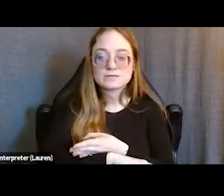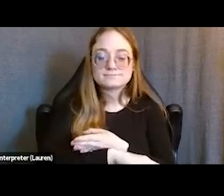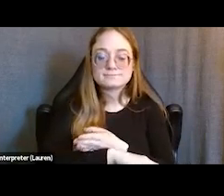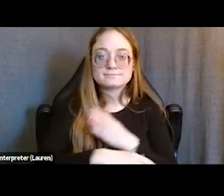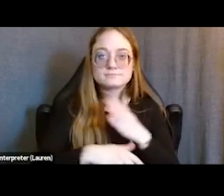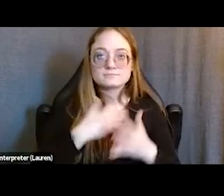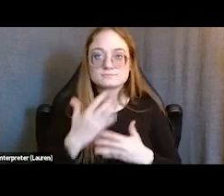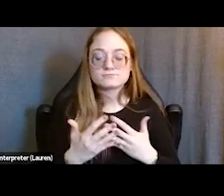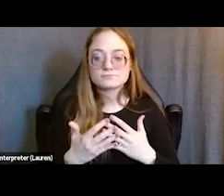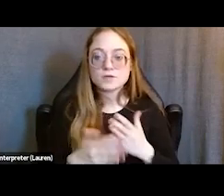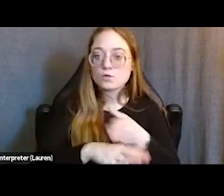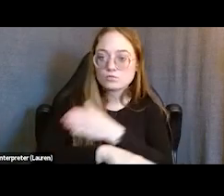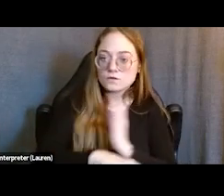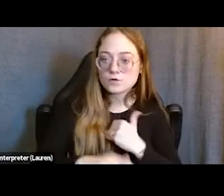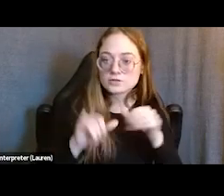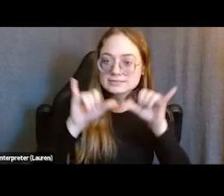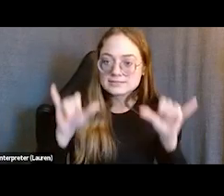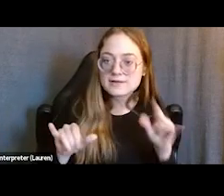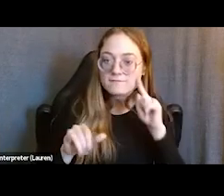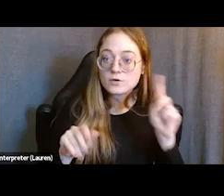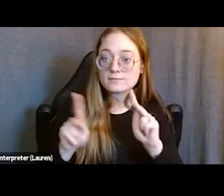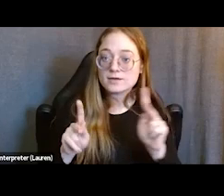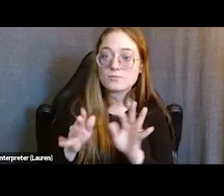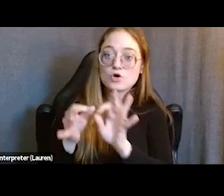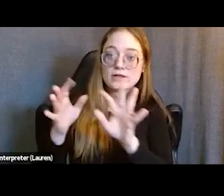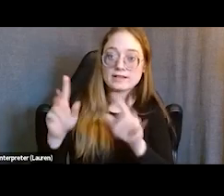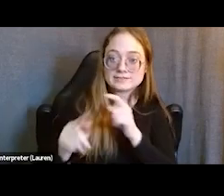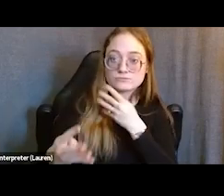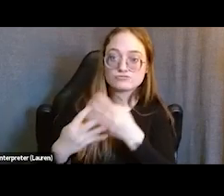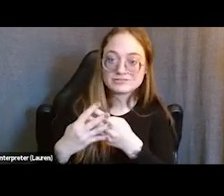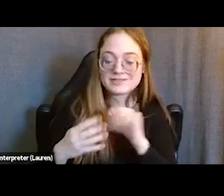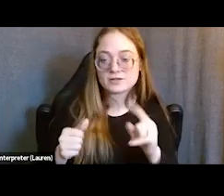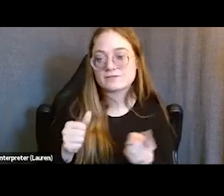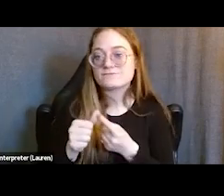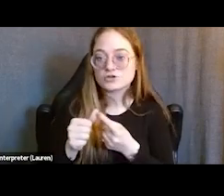our assistance to returning citizens. And so, that's one of our aspirations.